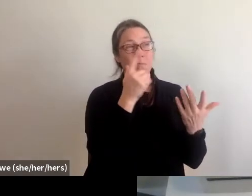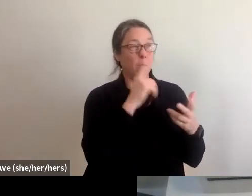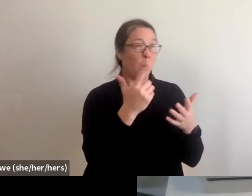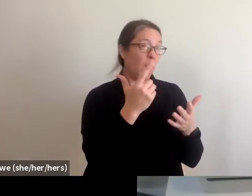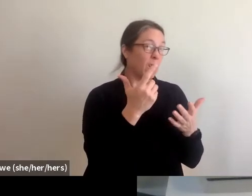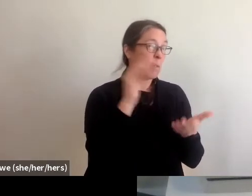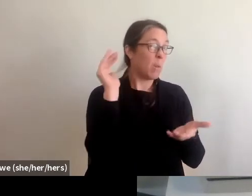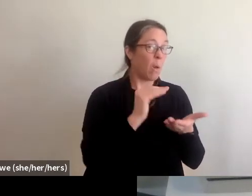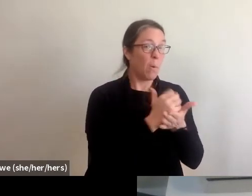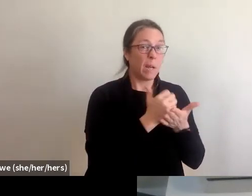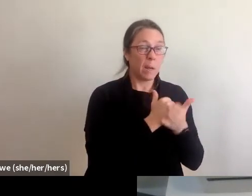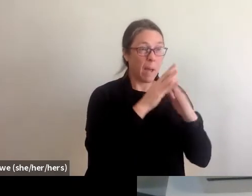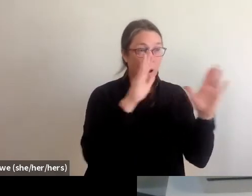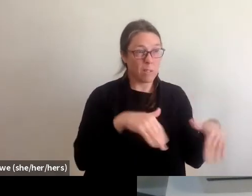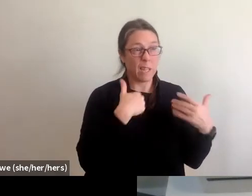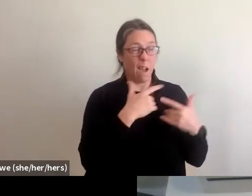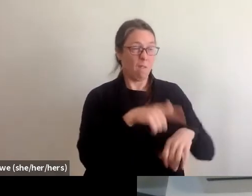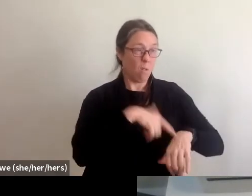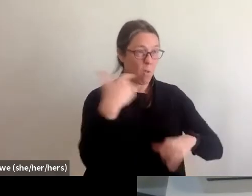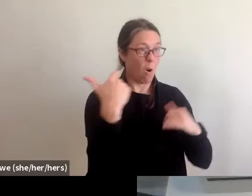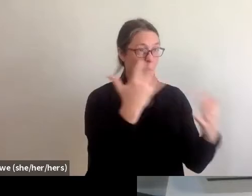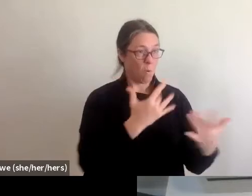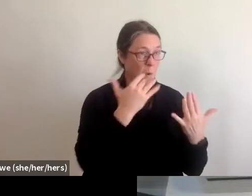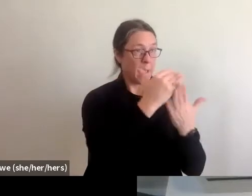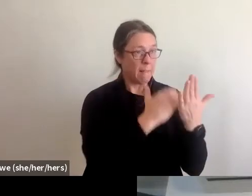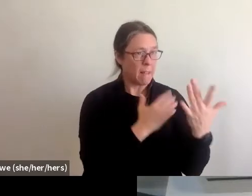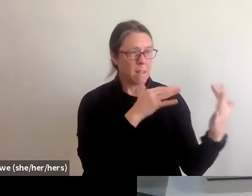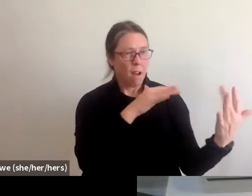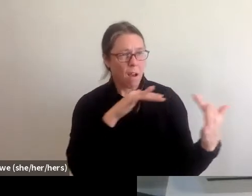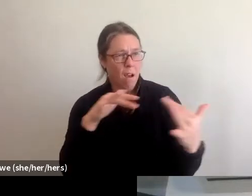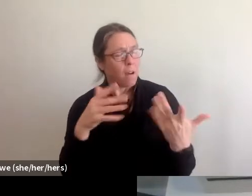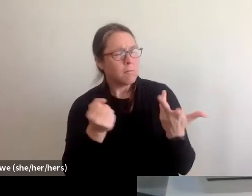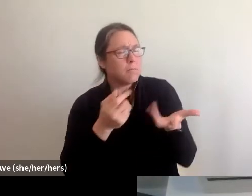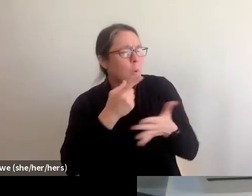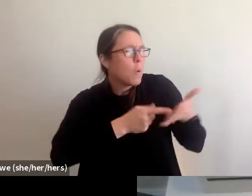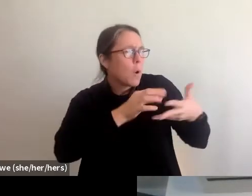or if there are options after disaster, if you've lost your home and wanting to get